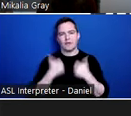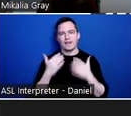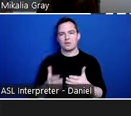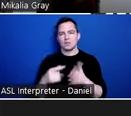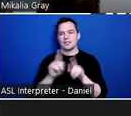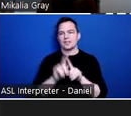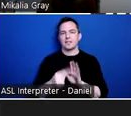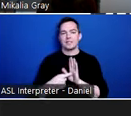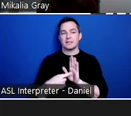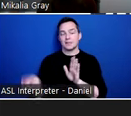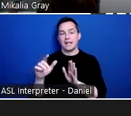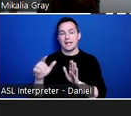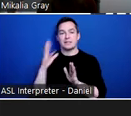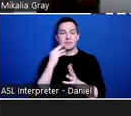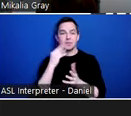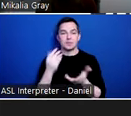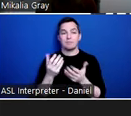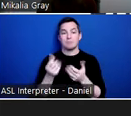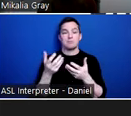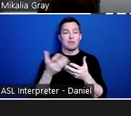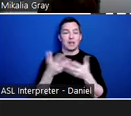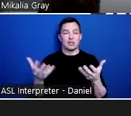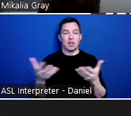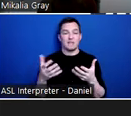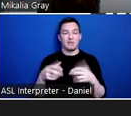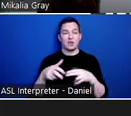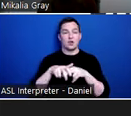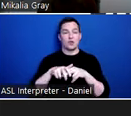experiencing. And we have a lot of rocking chairs - this yellow one is one of them,